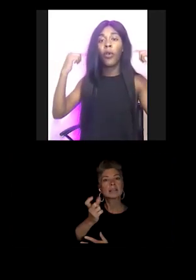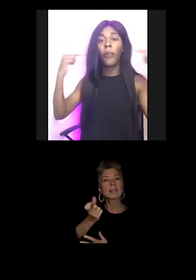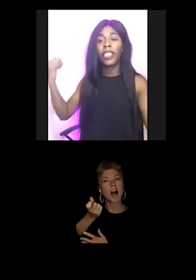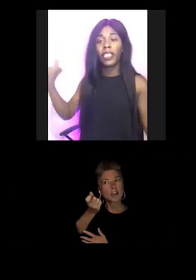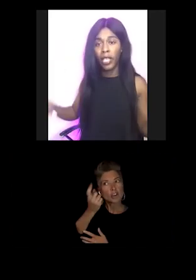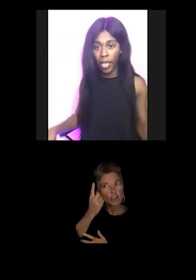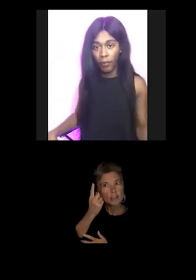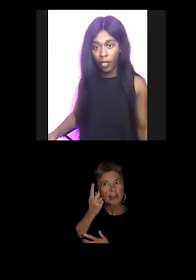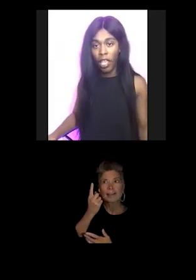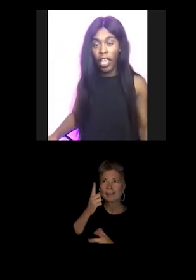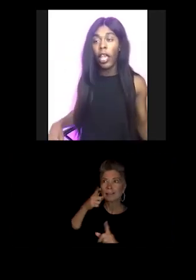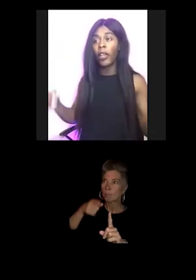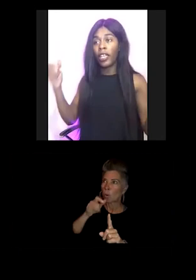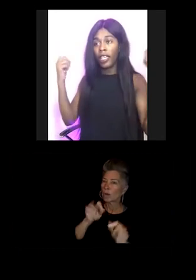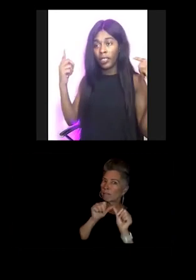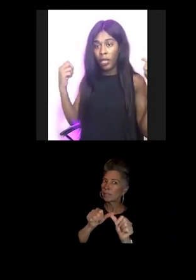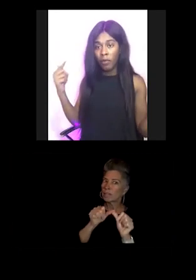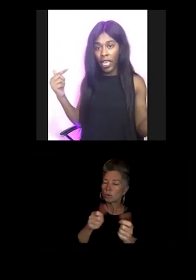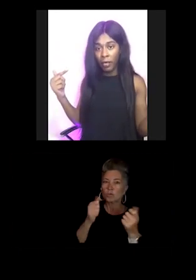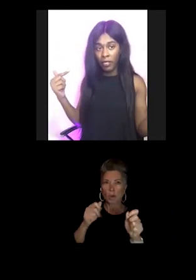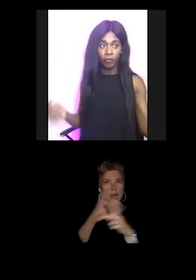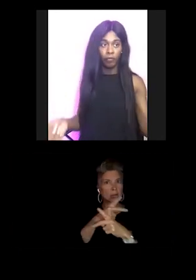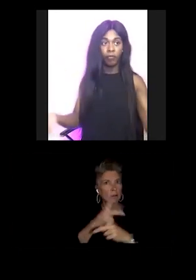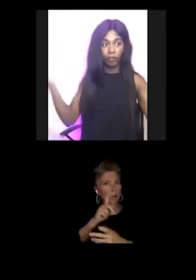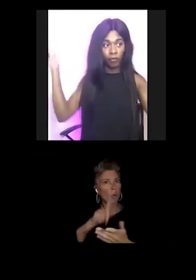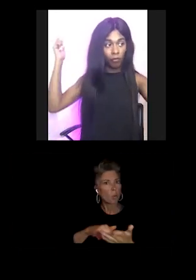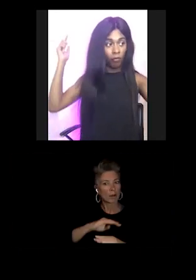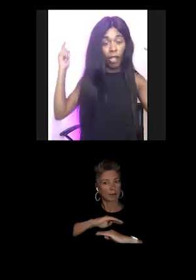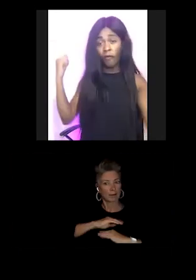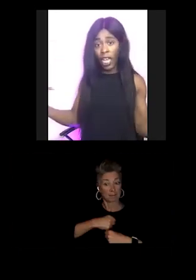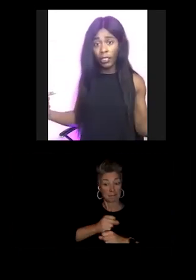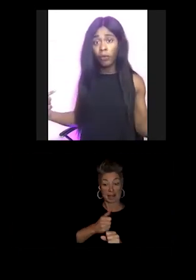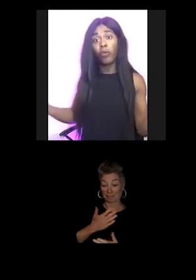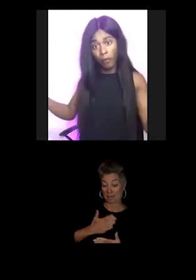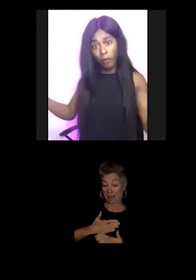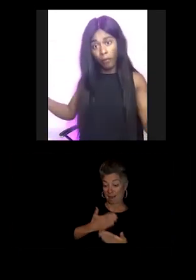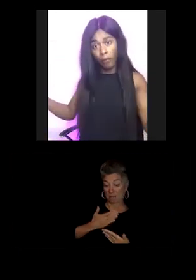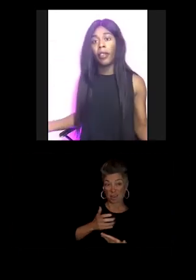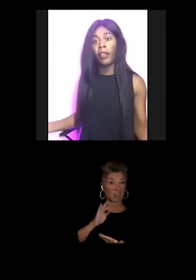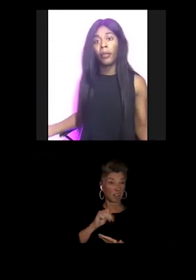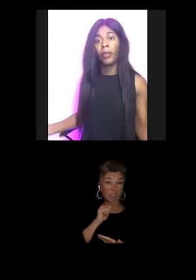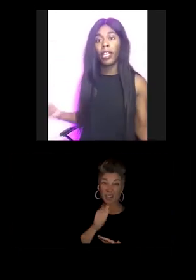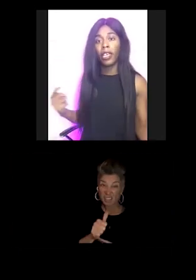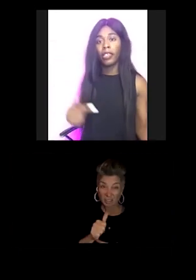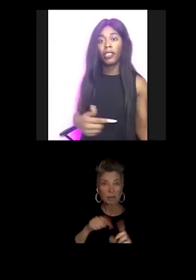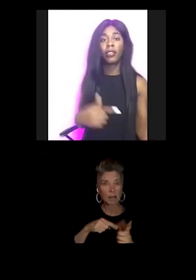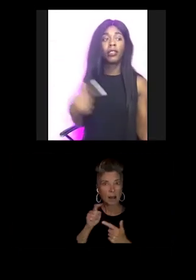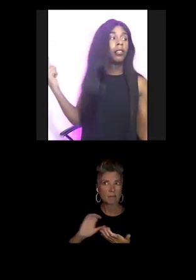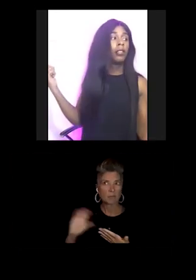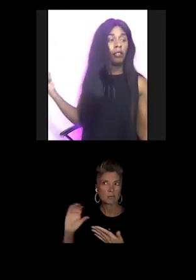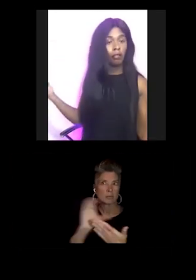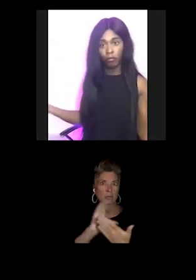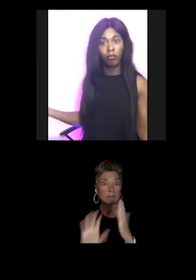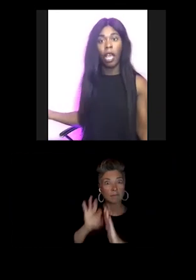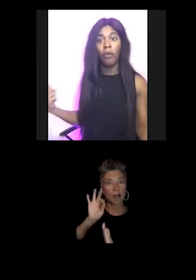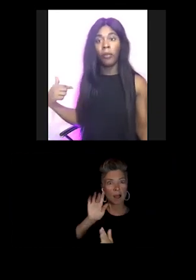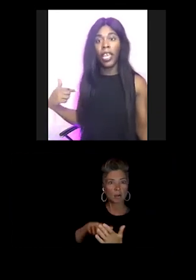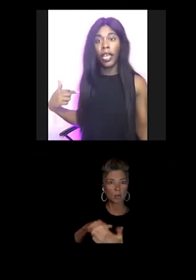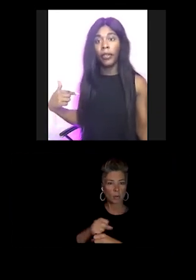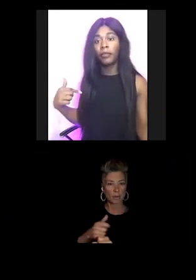what makes me happy. And when it doesn't make me happy, find what makes me happy because I wanna be happy.